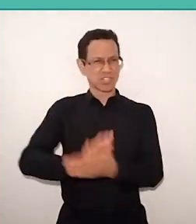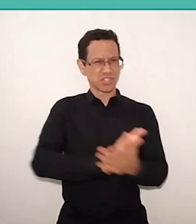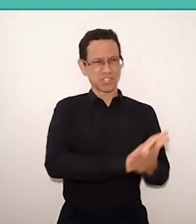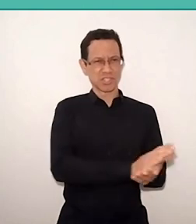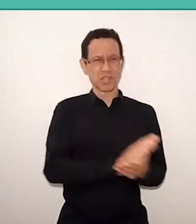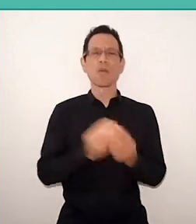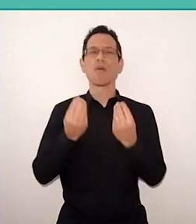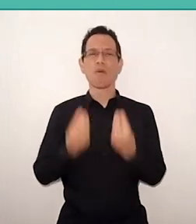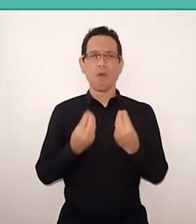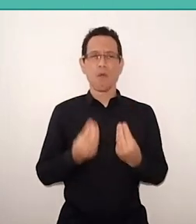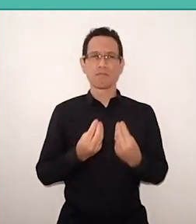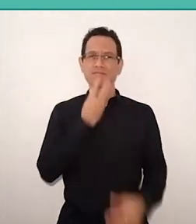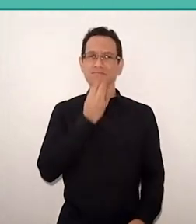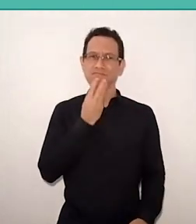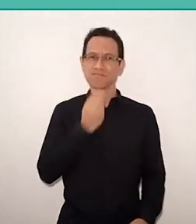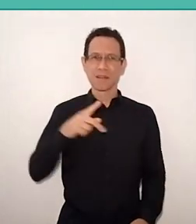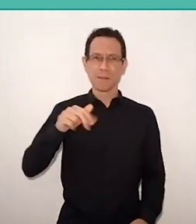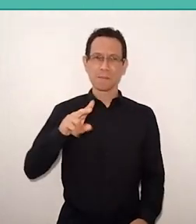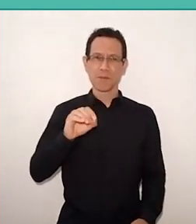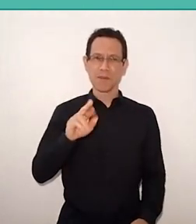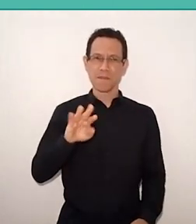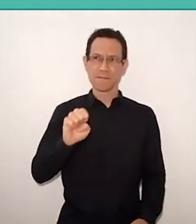In the main dimension that he left us,